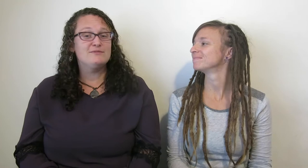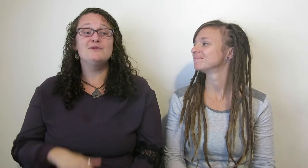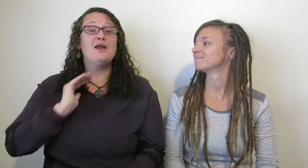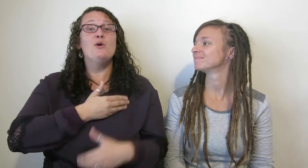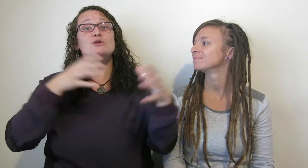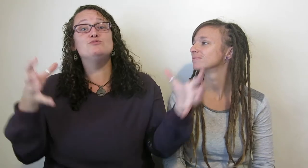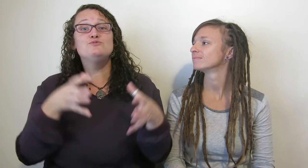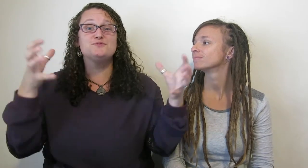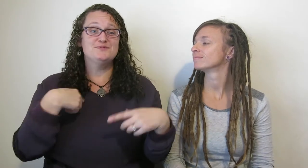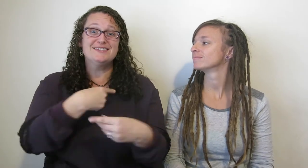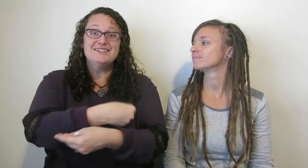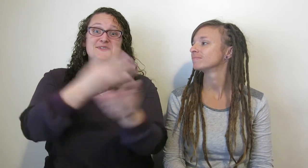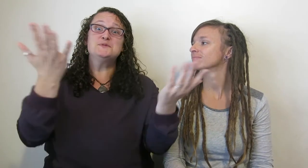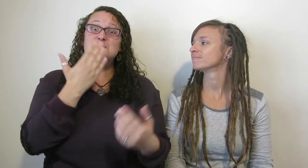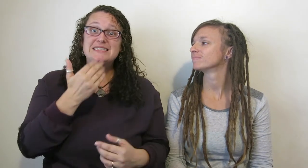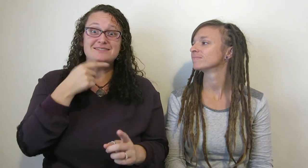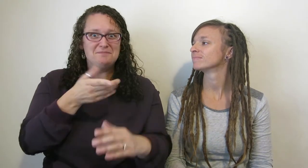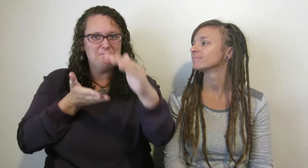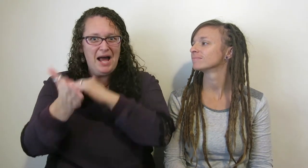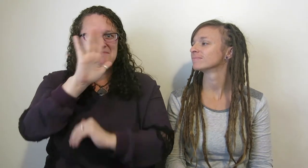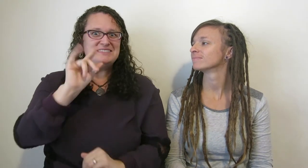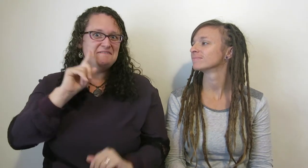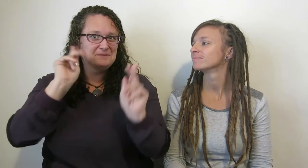and we use Deaf bakers for sweets to share at our gatherings.